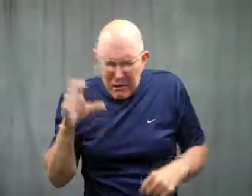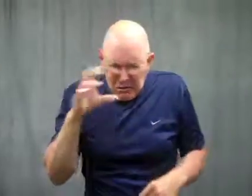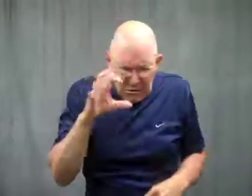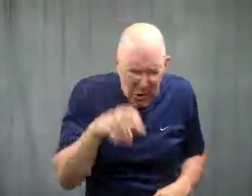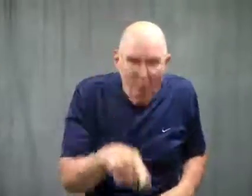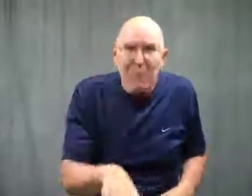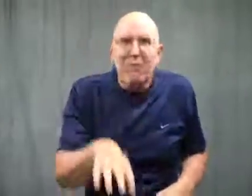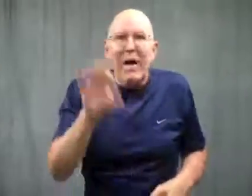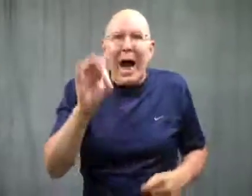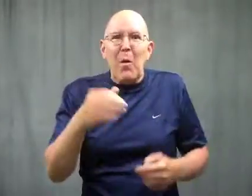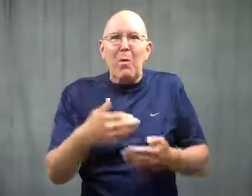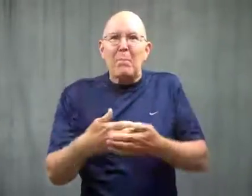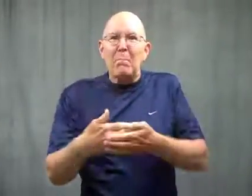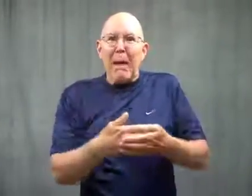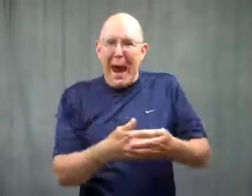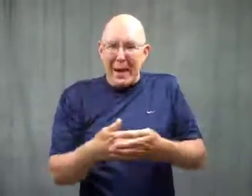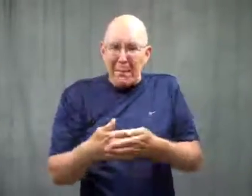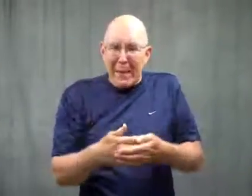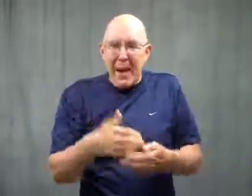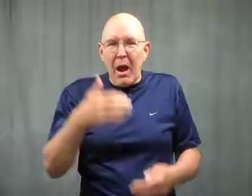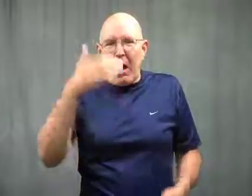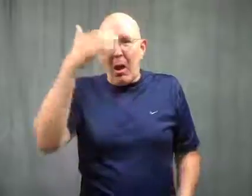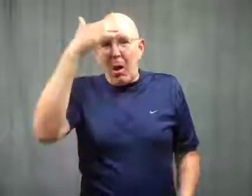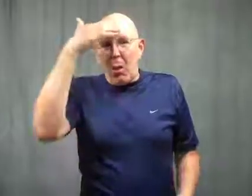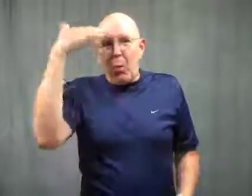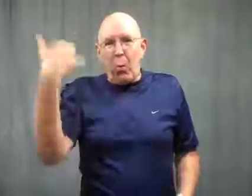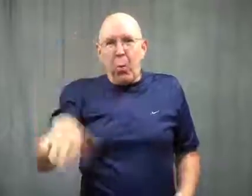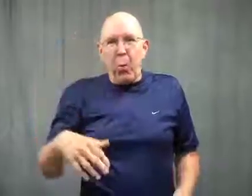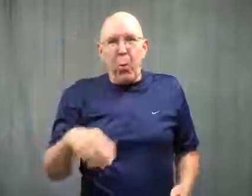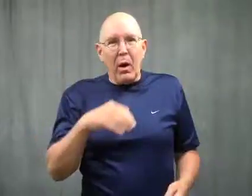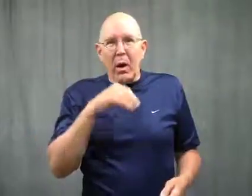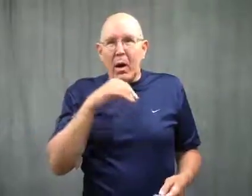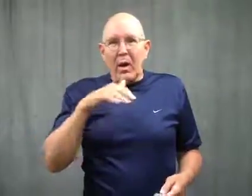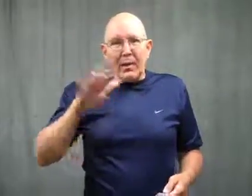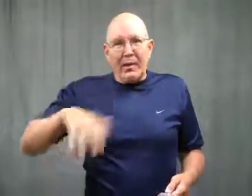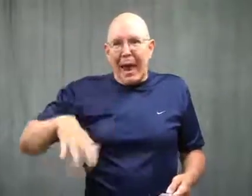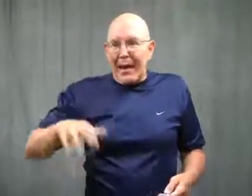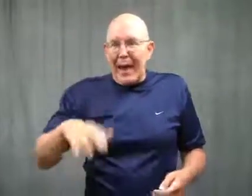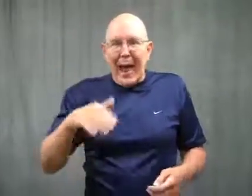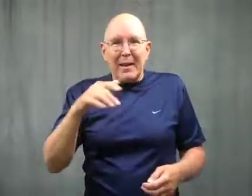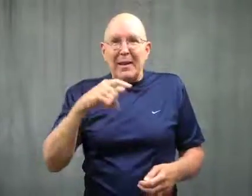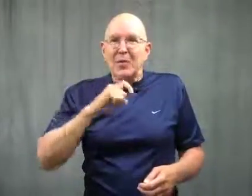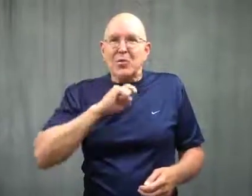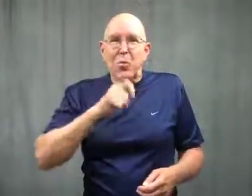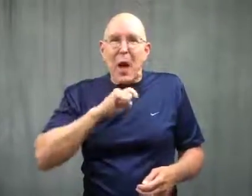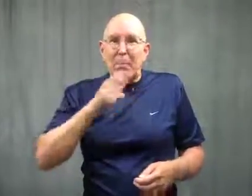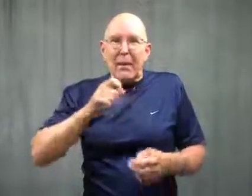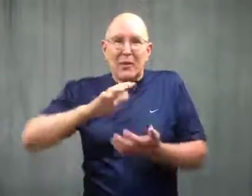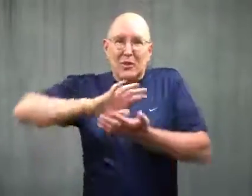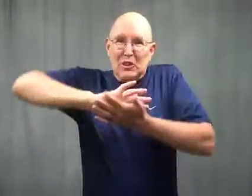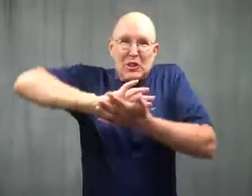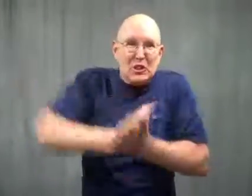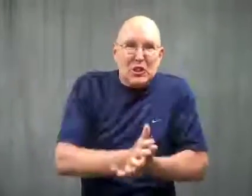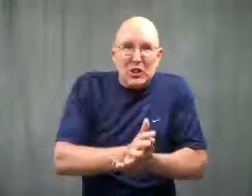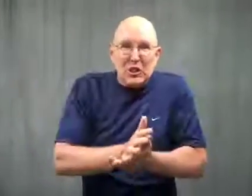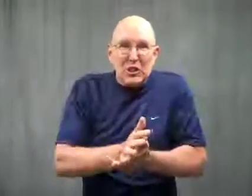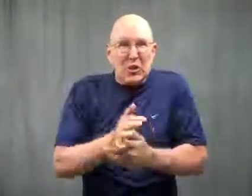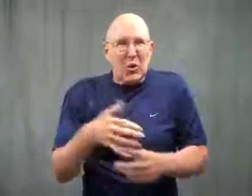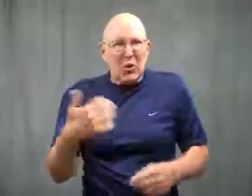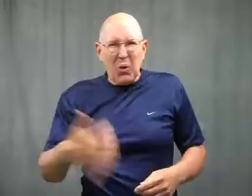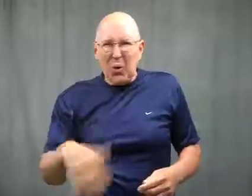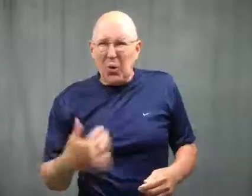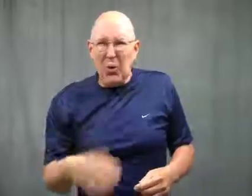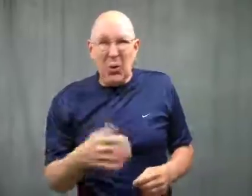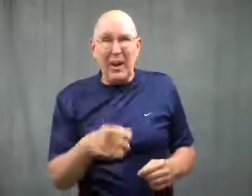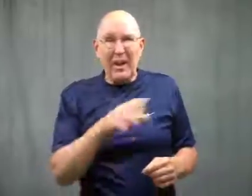The baby was found, and fortunately the trash hadn't been compacted yet.